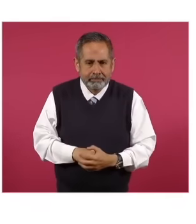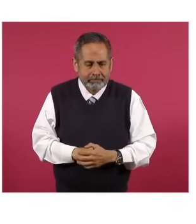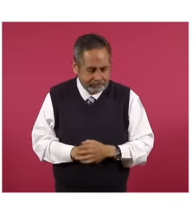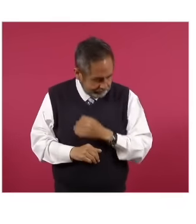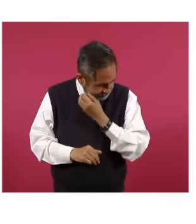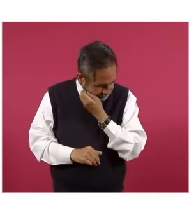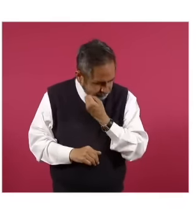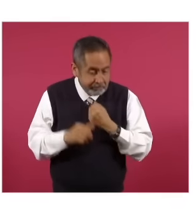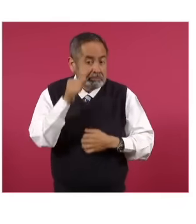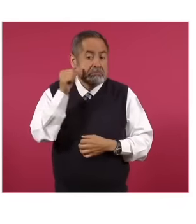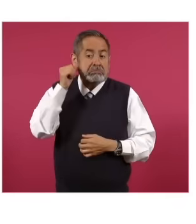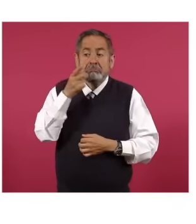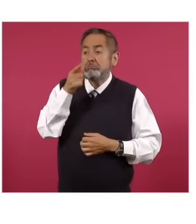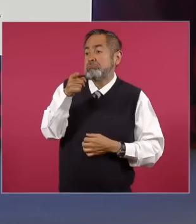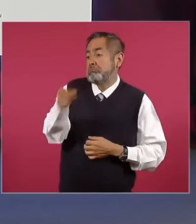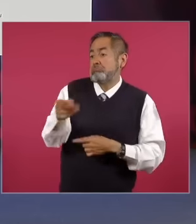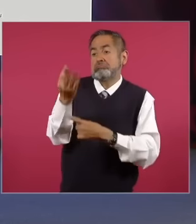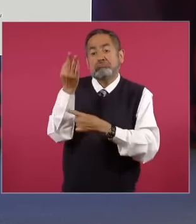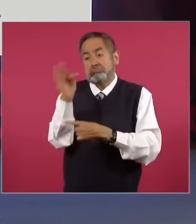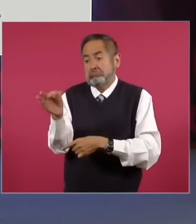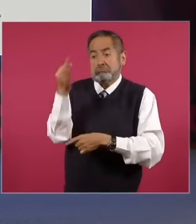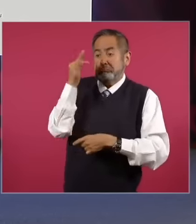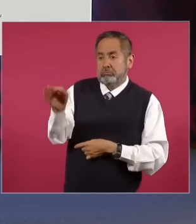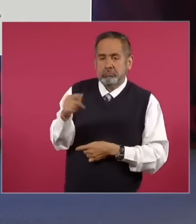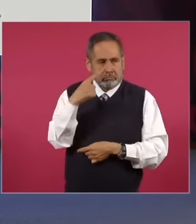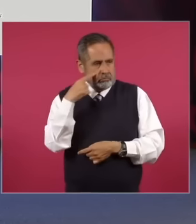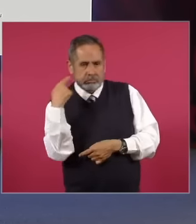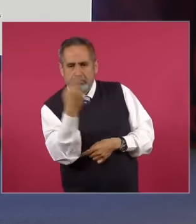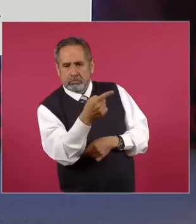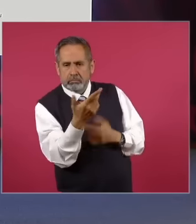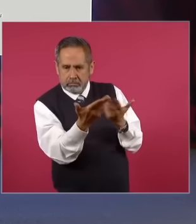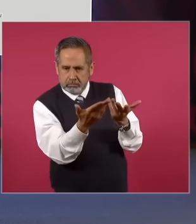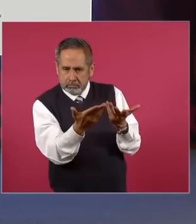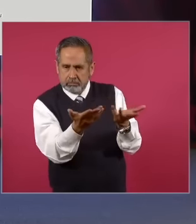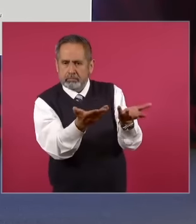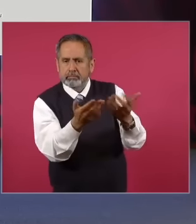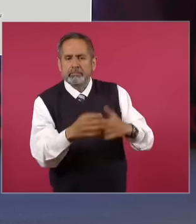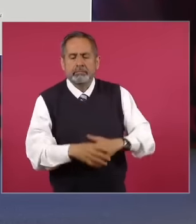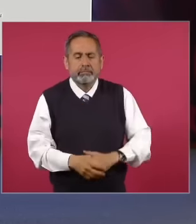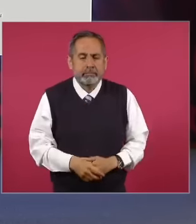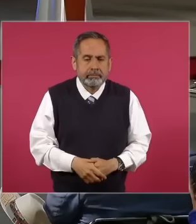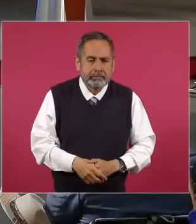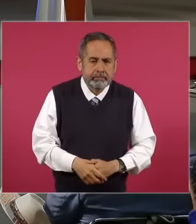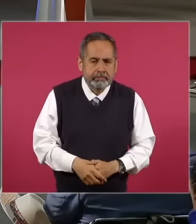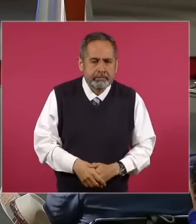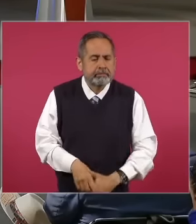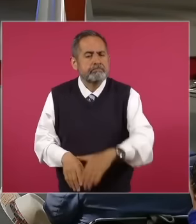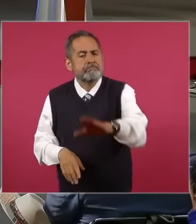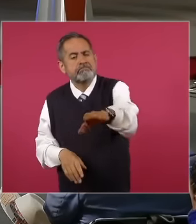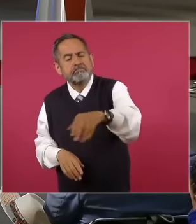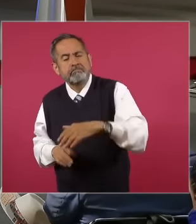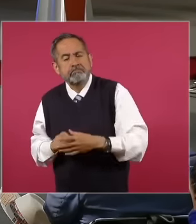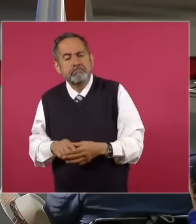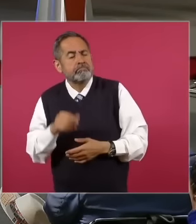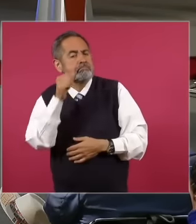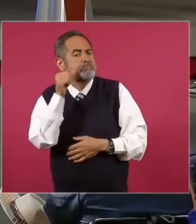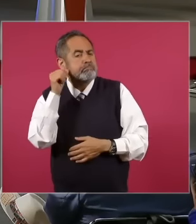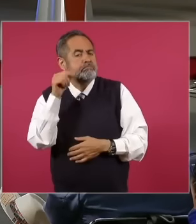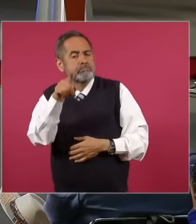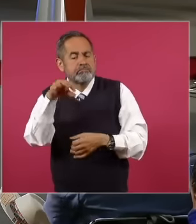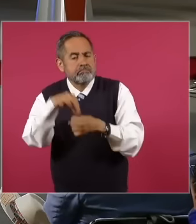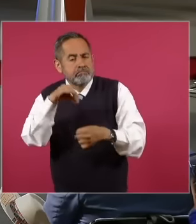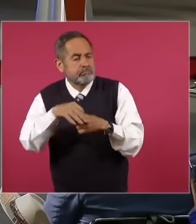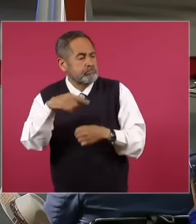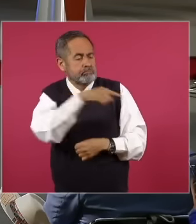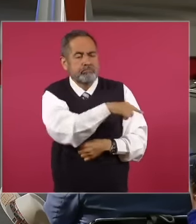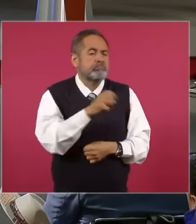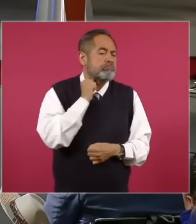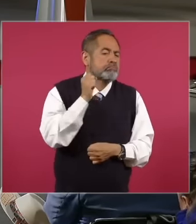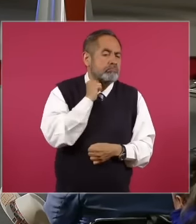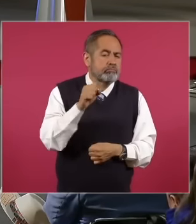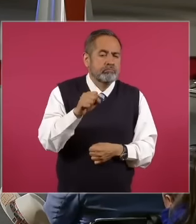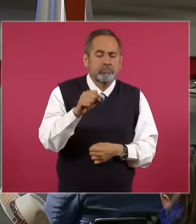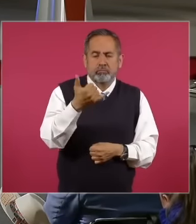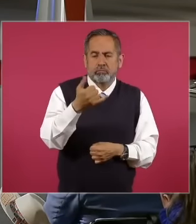betrayal then before the vote of Senator Miguel Ángel Yunes Márquez yesterday Morena opens